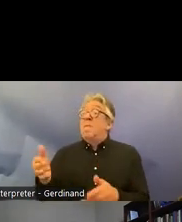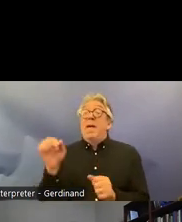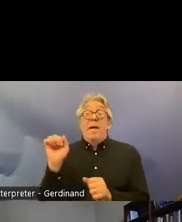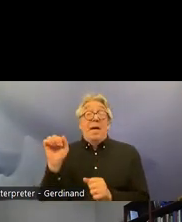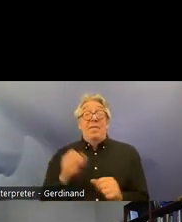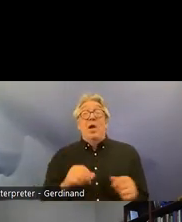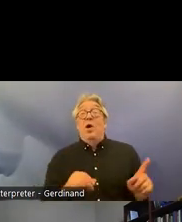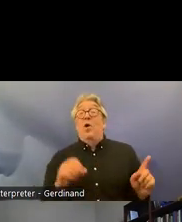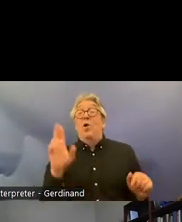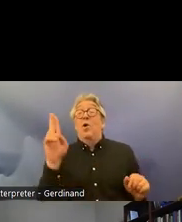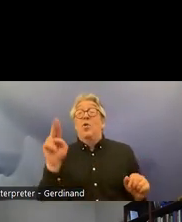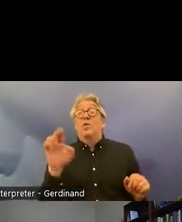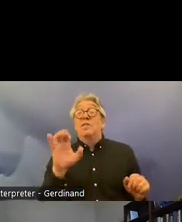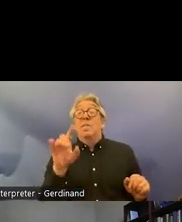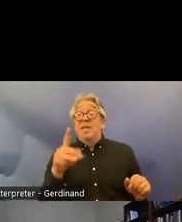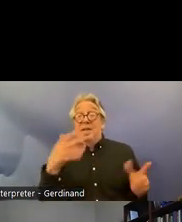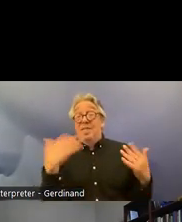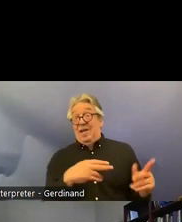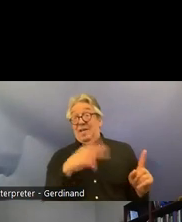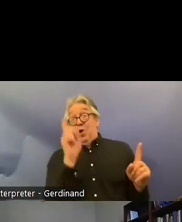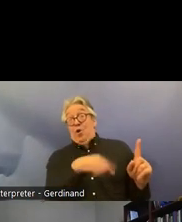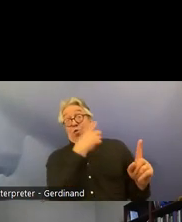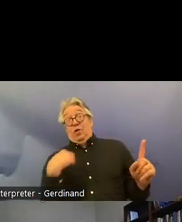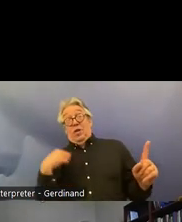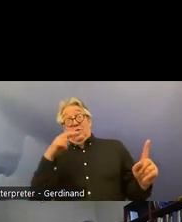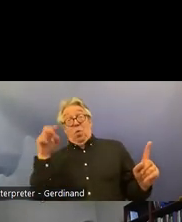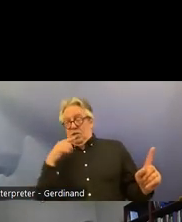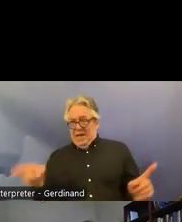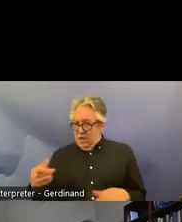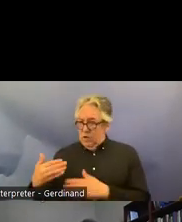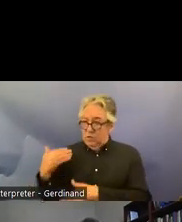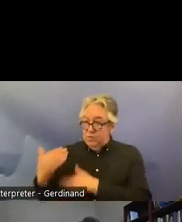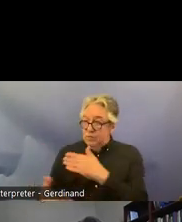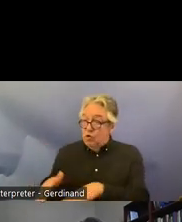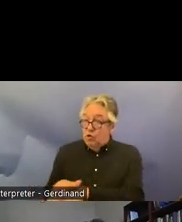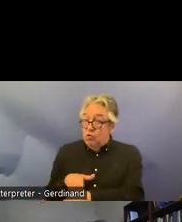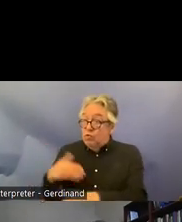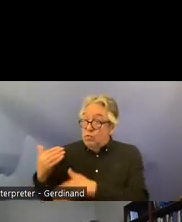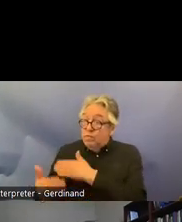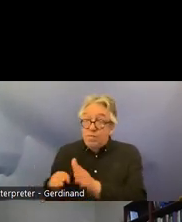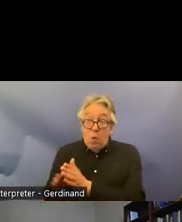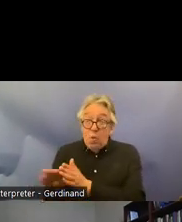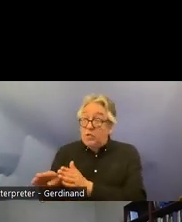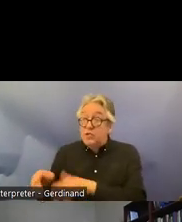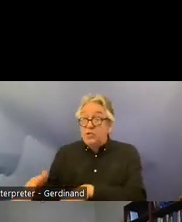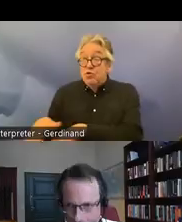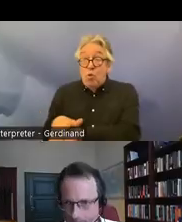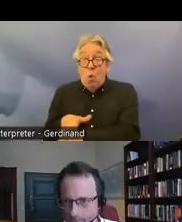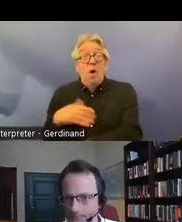for slow progress so I'll leave it at that uh four minutes over time my sincere